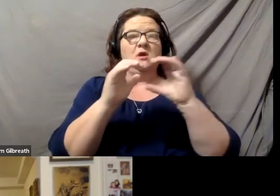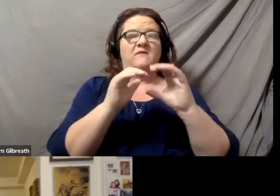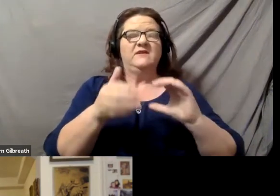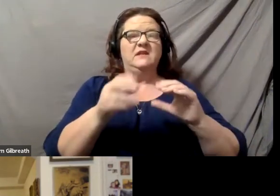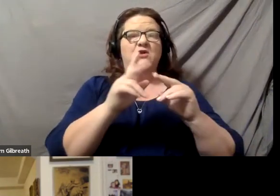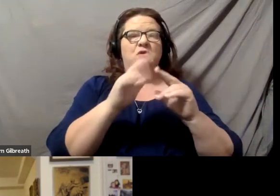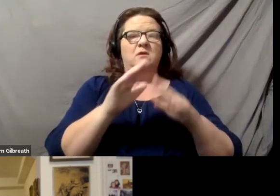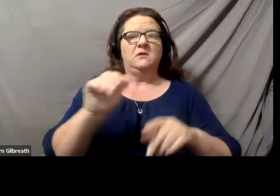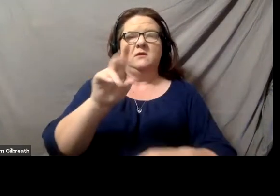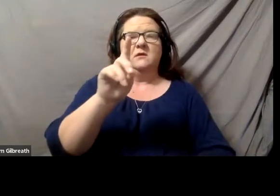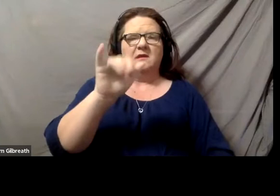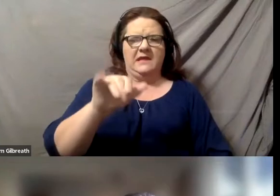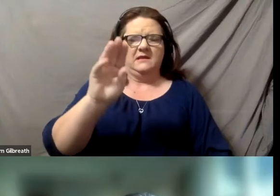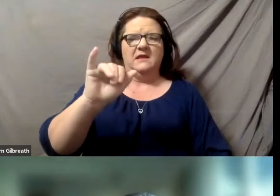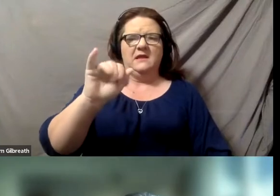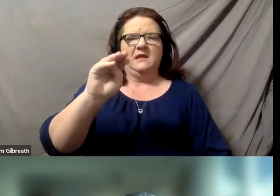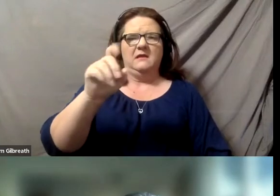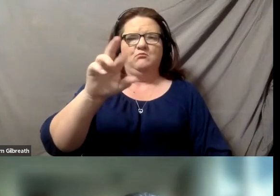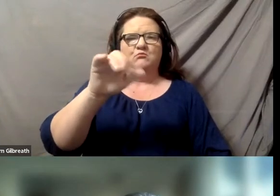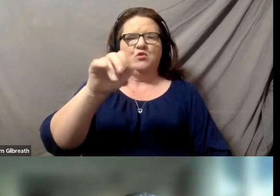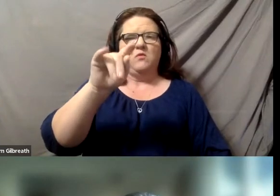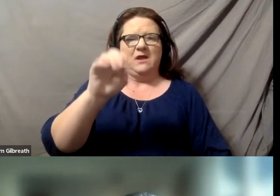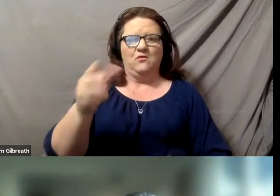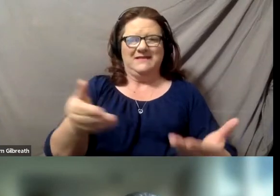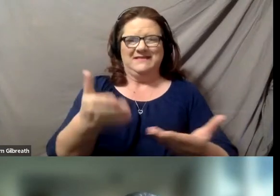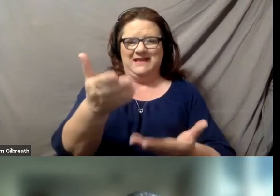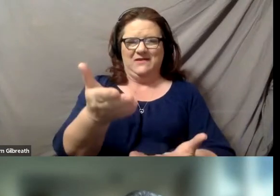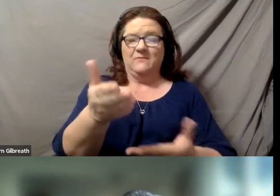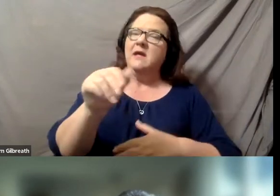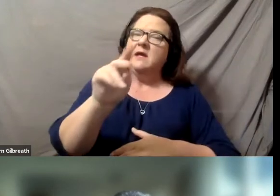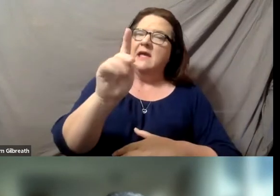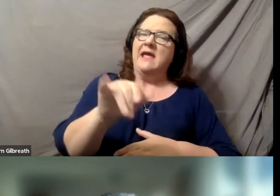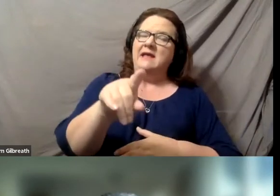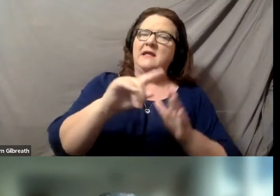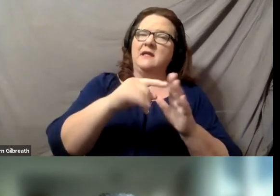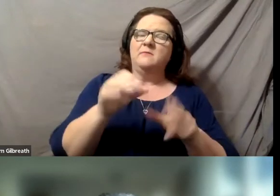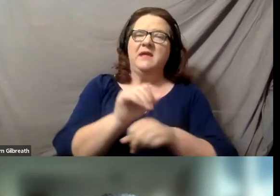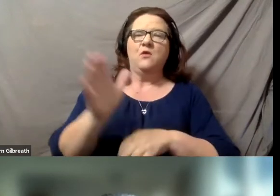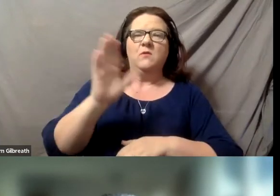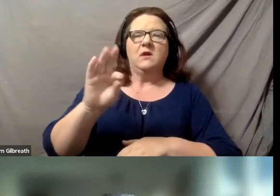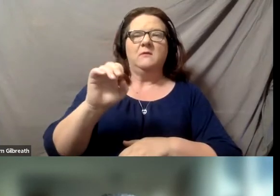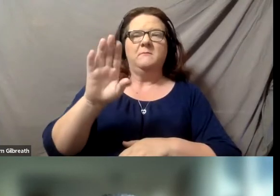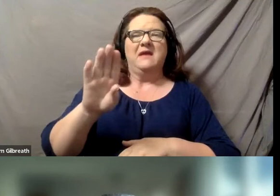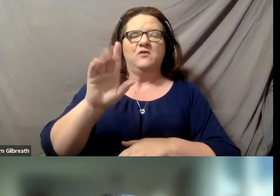Mr. Andy Imparato is here. Andy began work in February of 2020 as